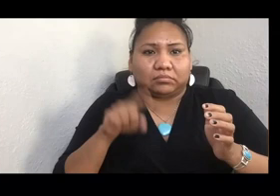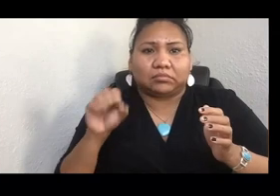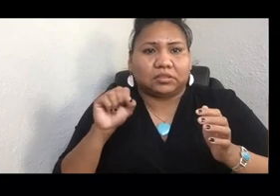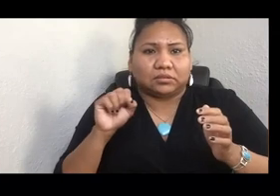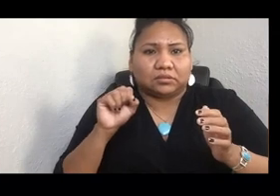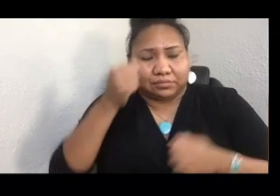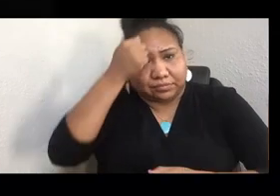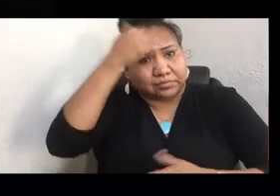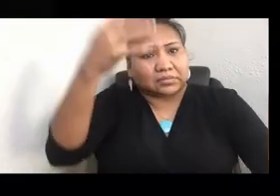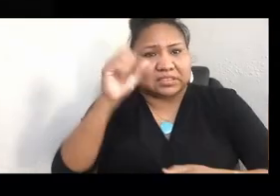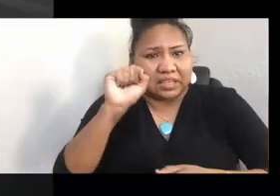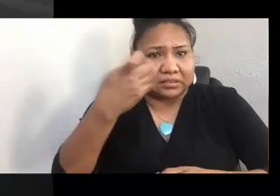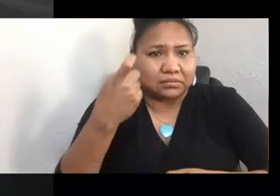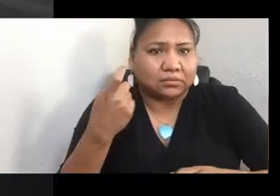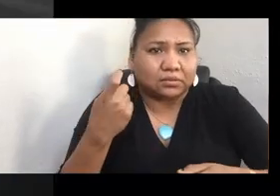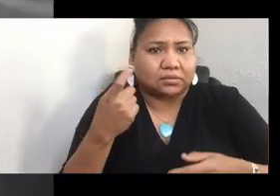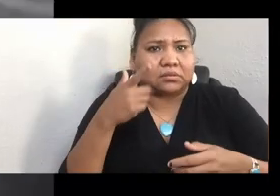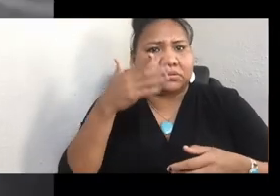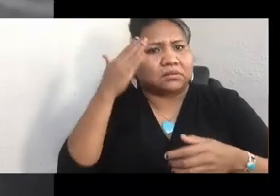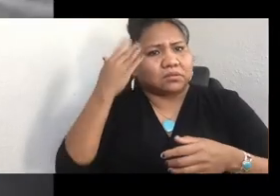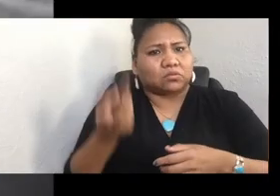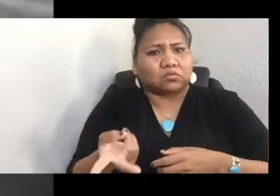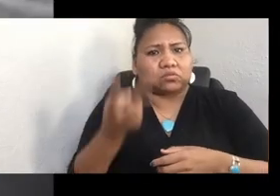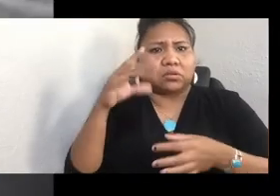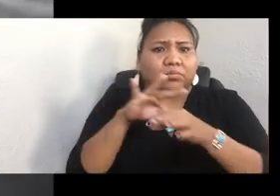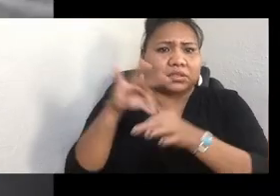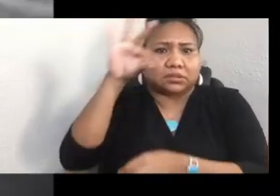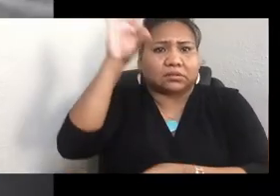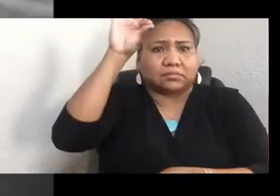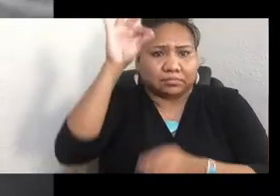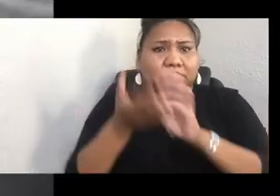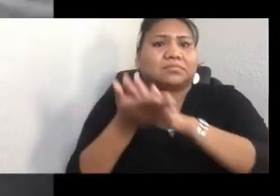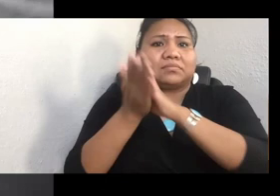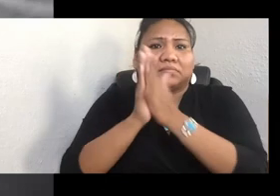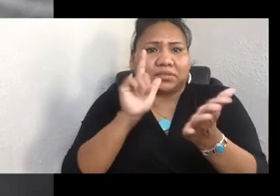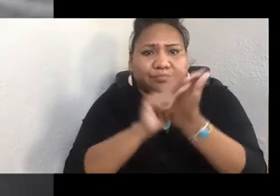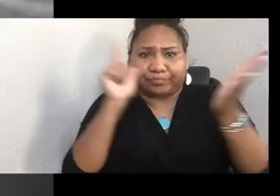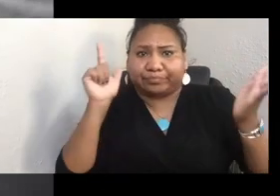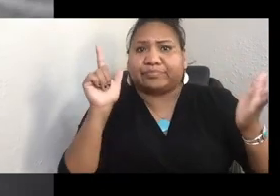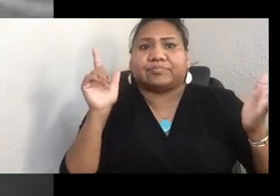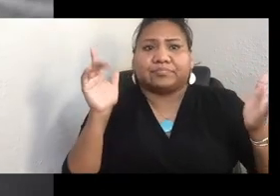two-spirit identity illegal. It stripped our second and third gender roles from our societies.